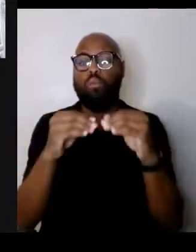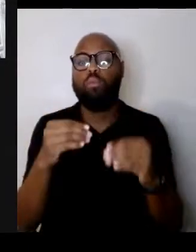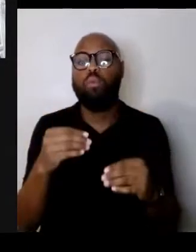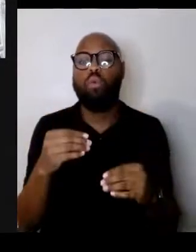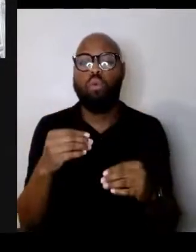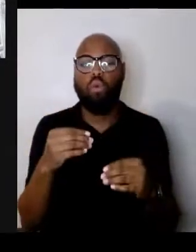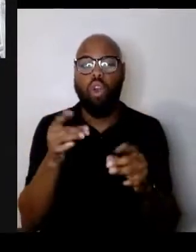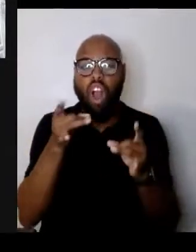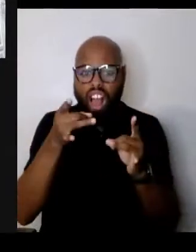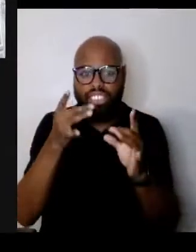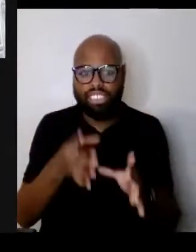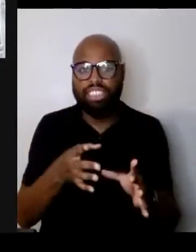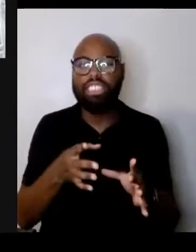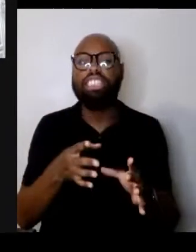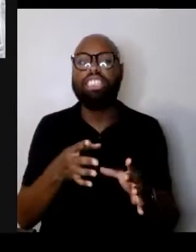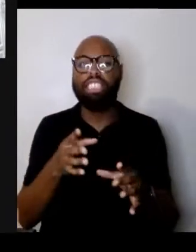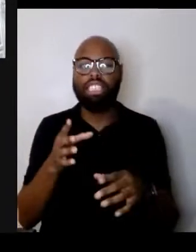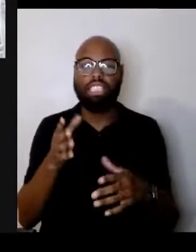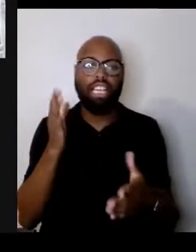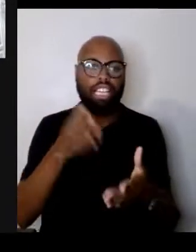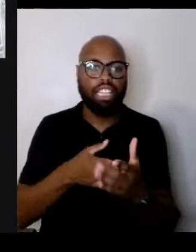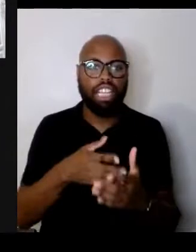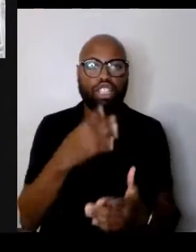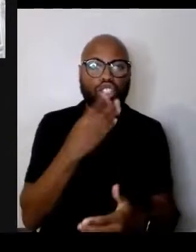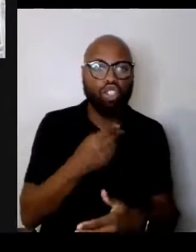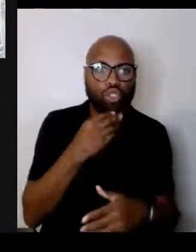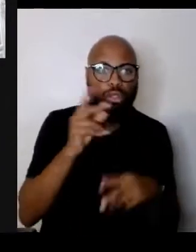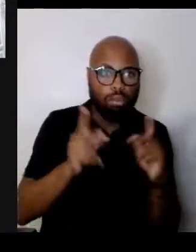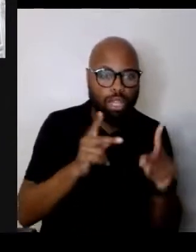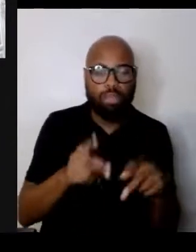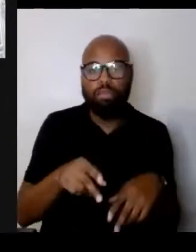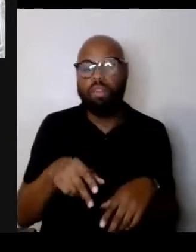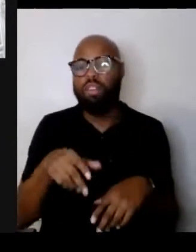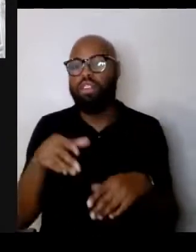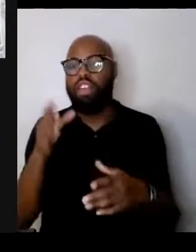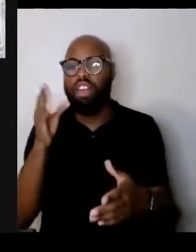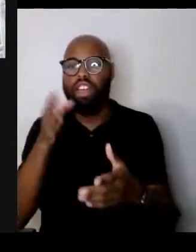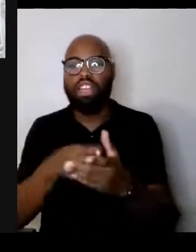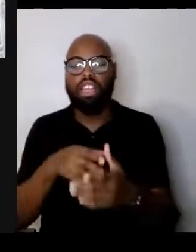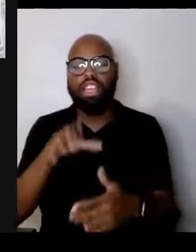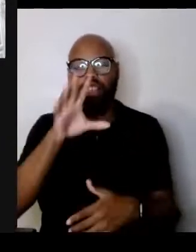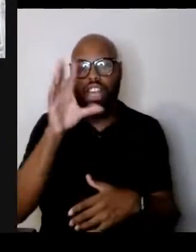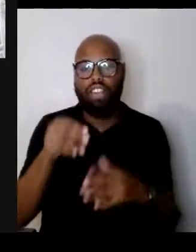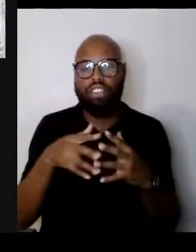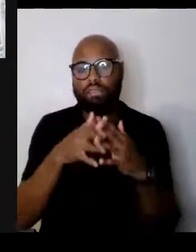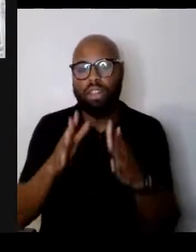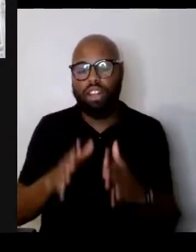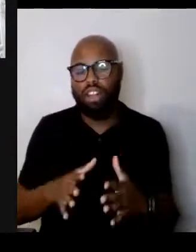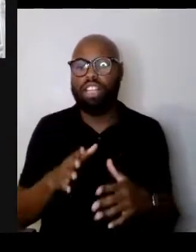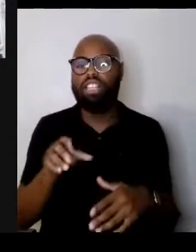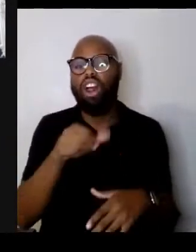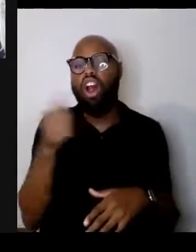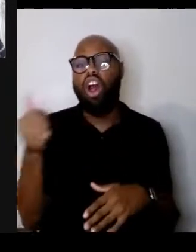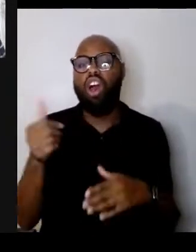against African Americans and against other minorities in our country. And he asks, I think you know,